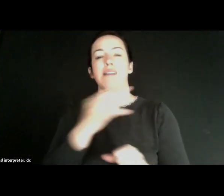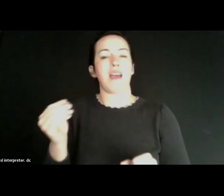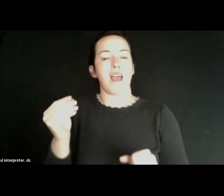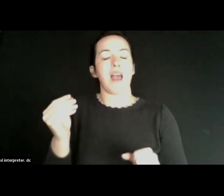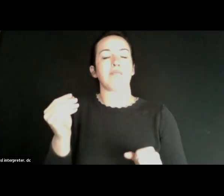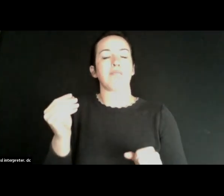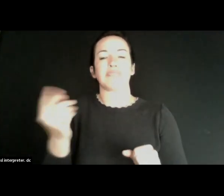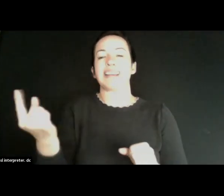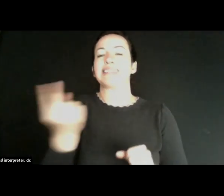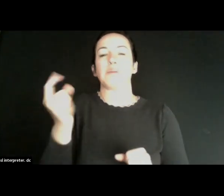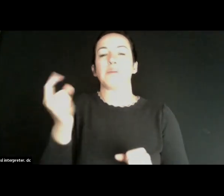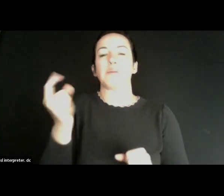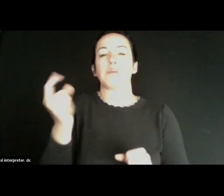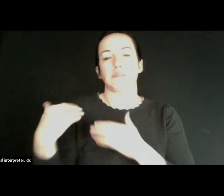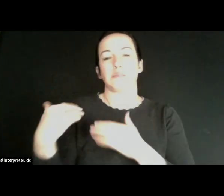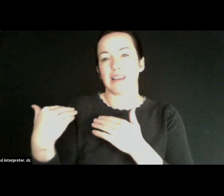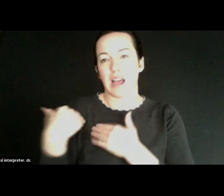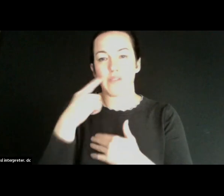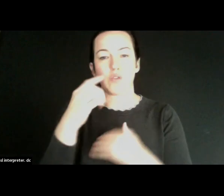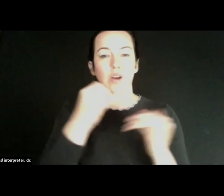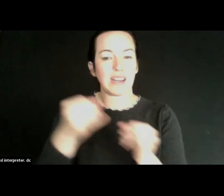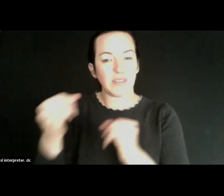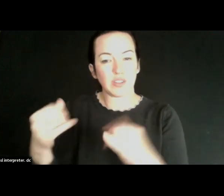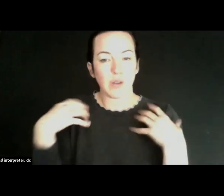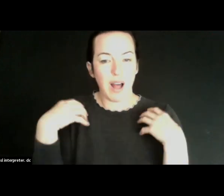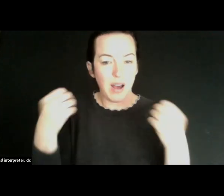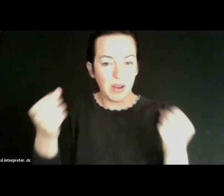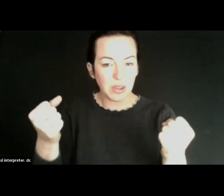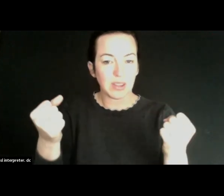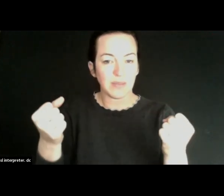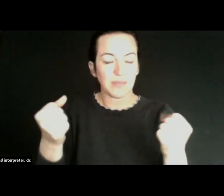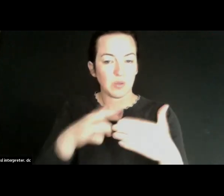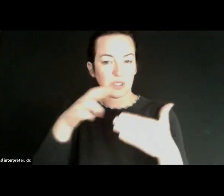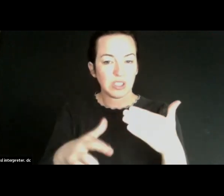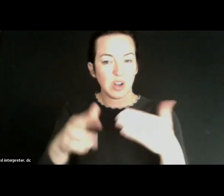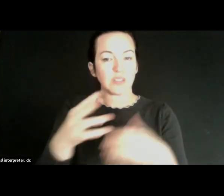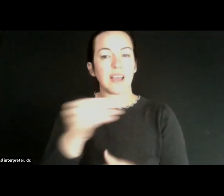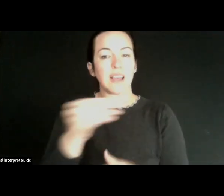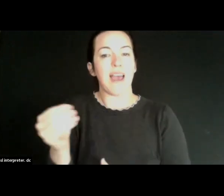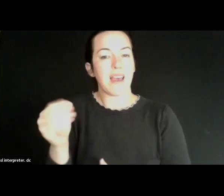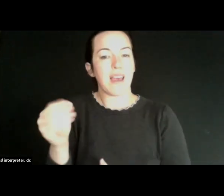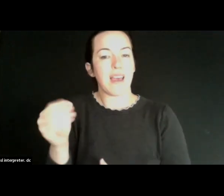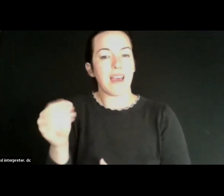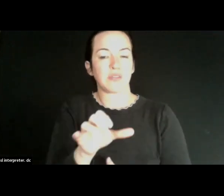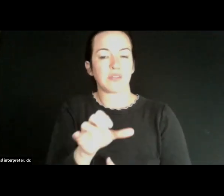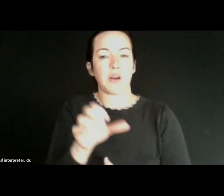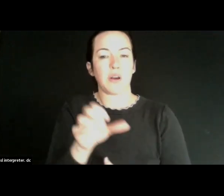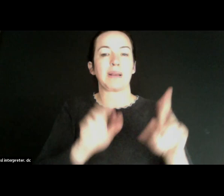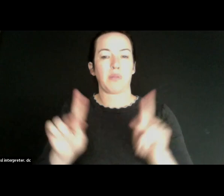someone needs to be accountable for individual health outcomes as well as population health and